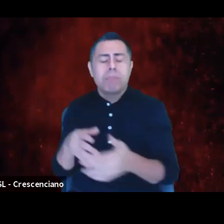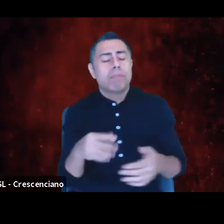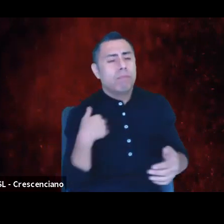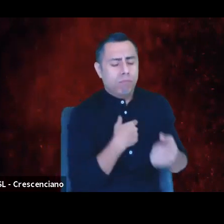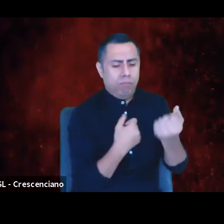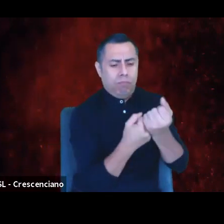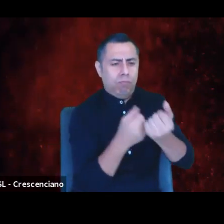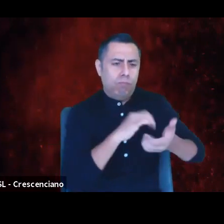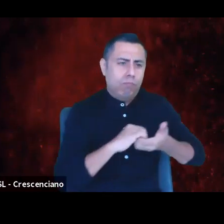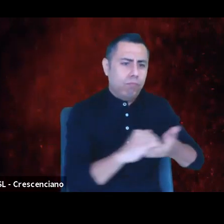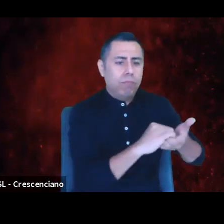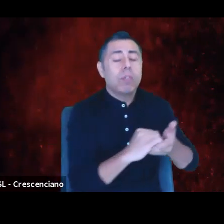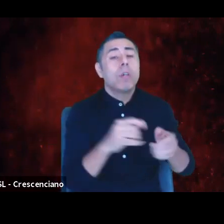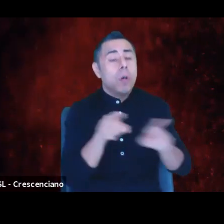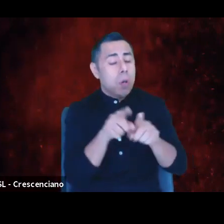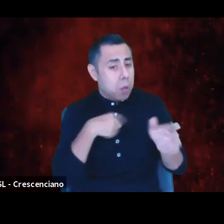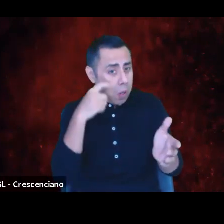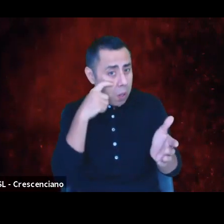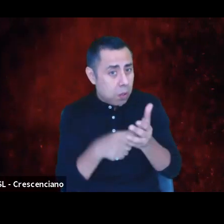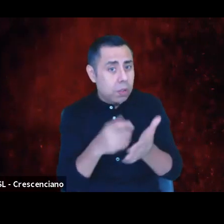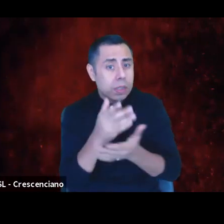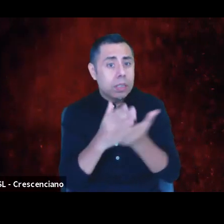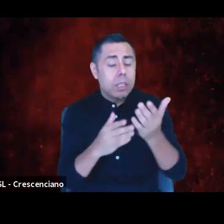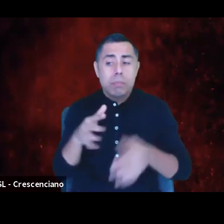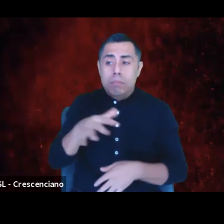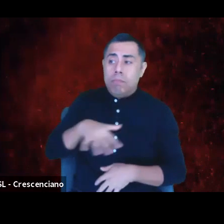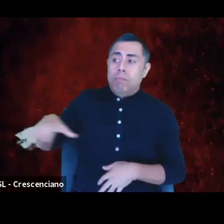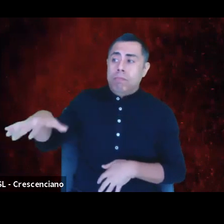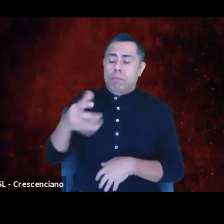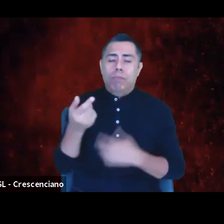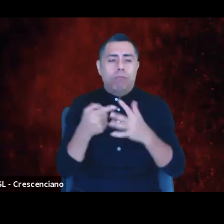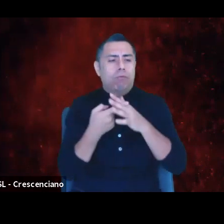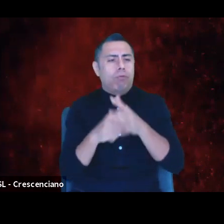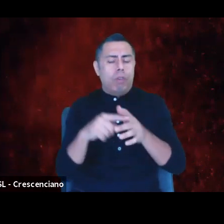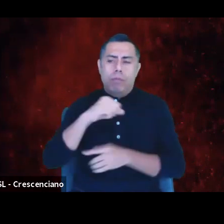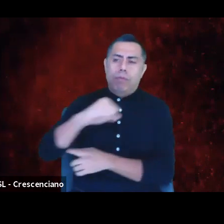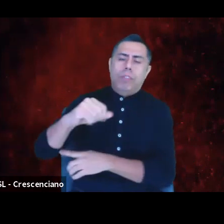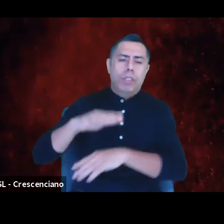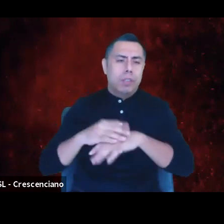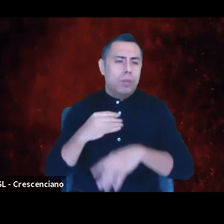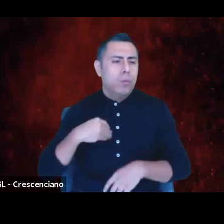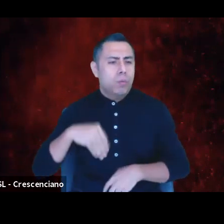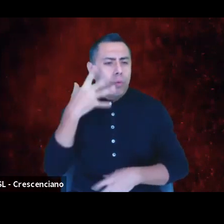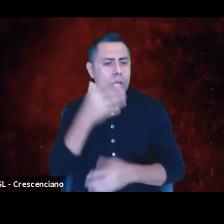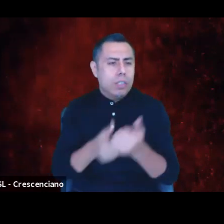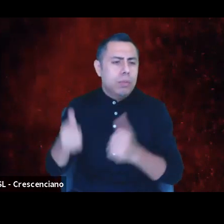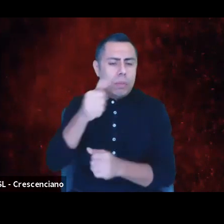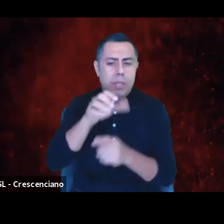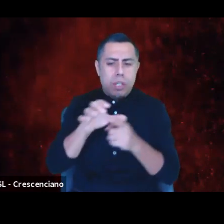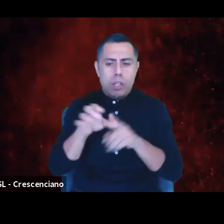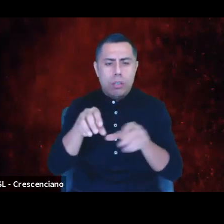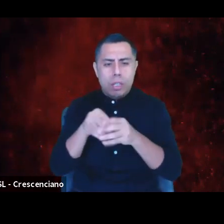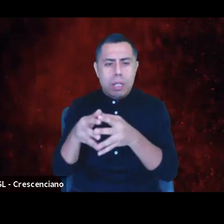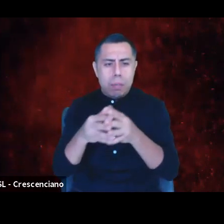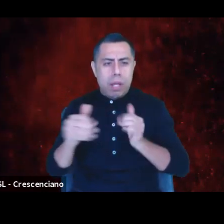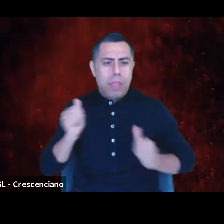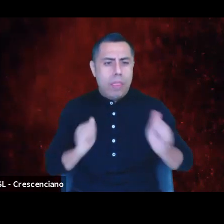against the racist and white supremacist culture of the American theater. I've seen videos go viral and posts of personal testimonies